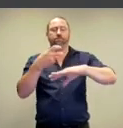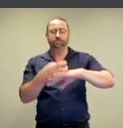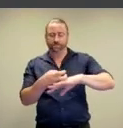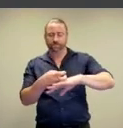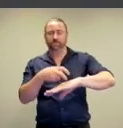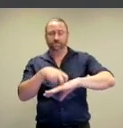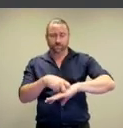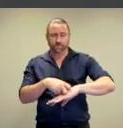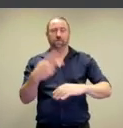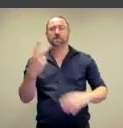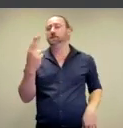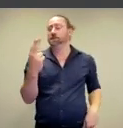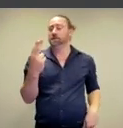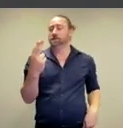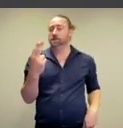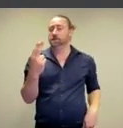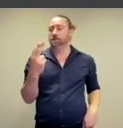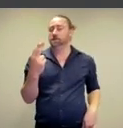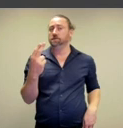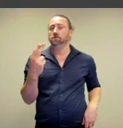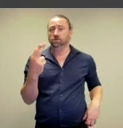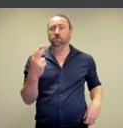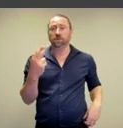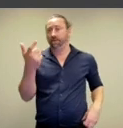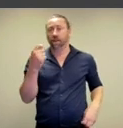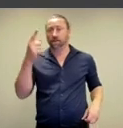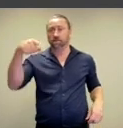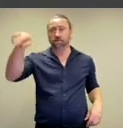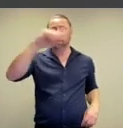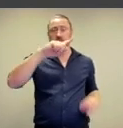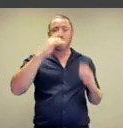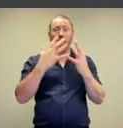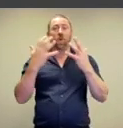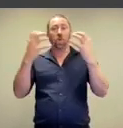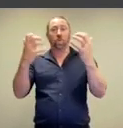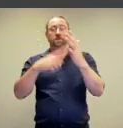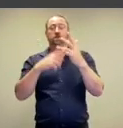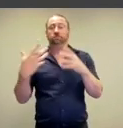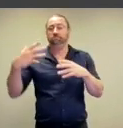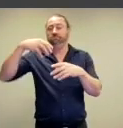sitting on the floor with a pair of scissors